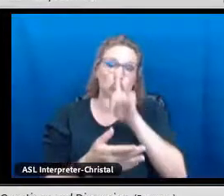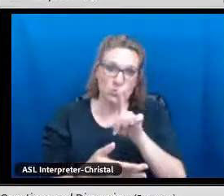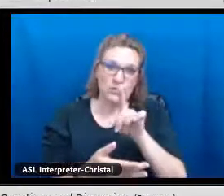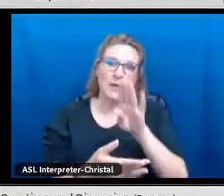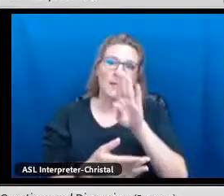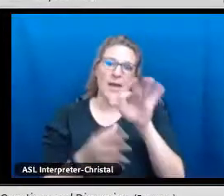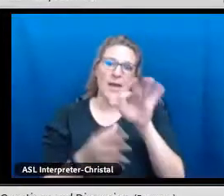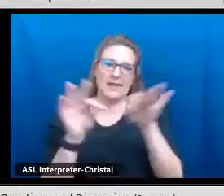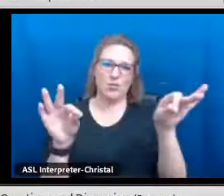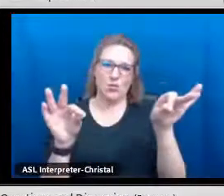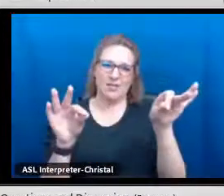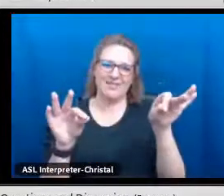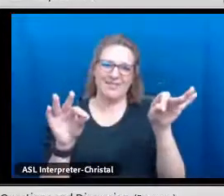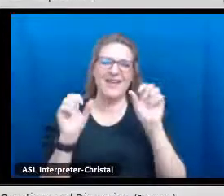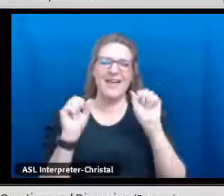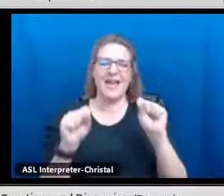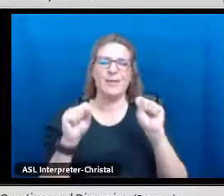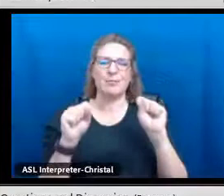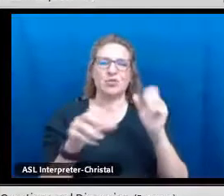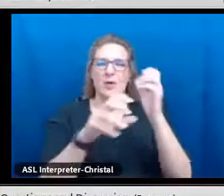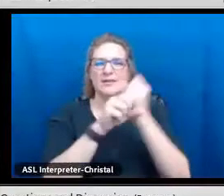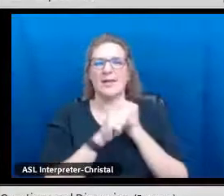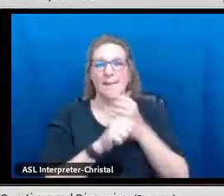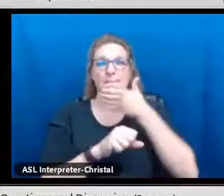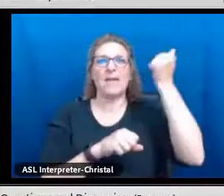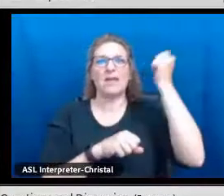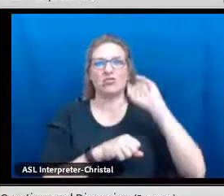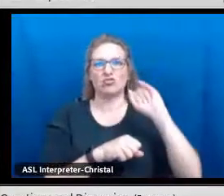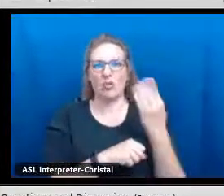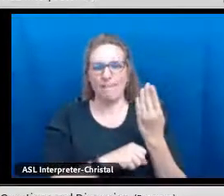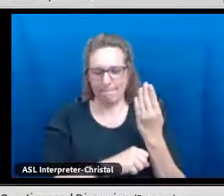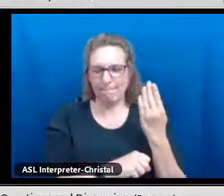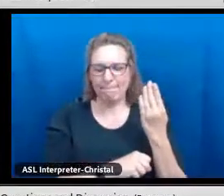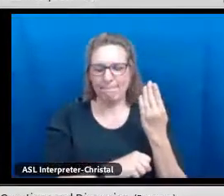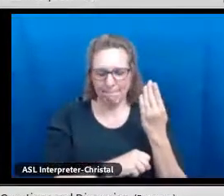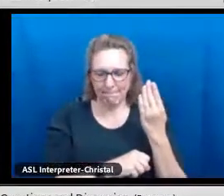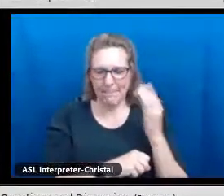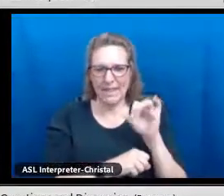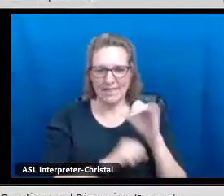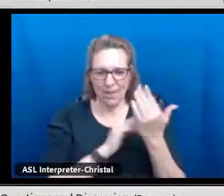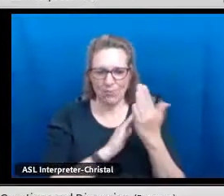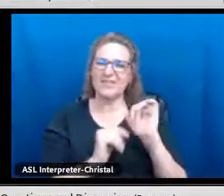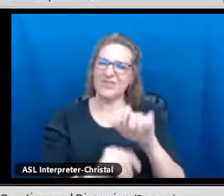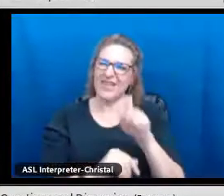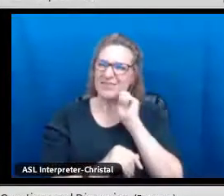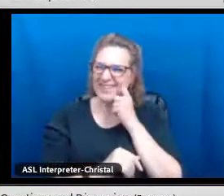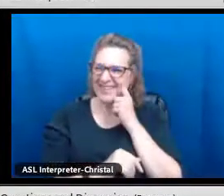to take that certificate and show proof that they were truly bilingual.